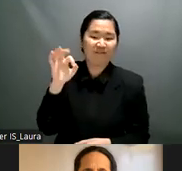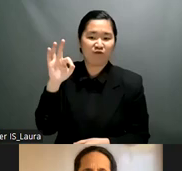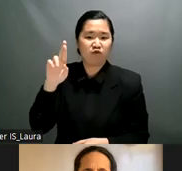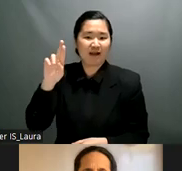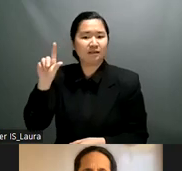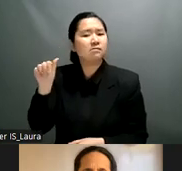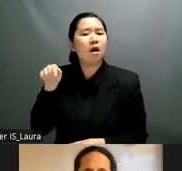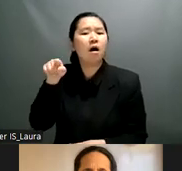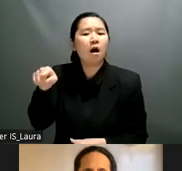very well